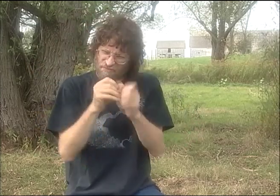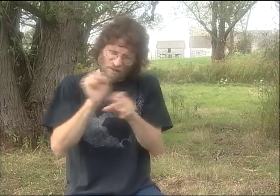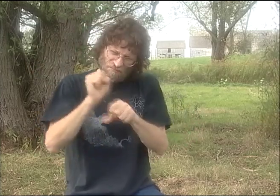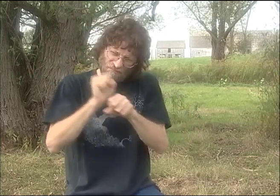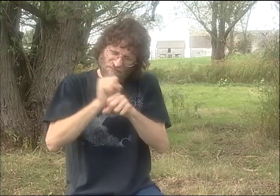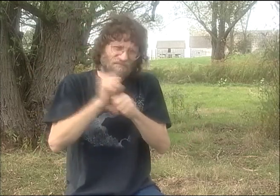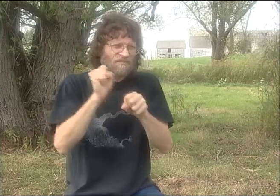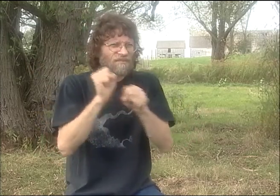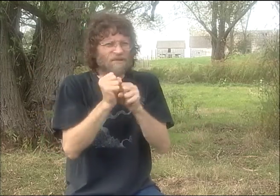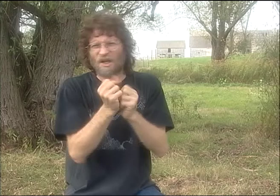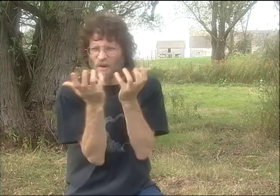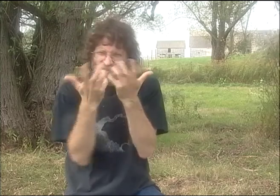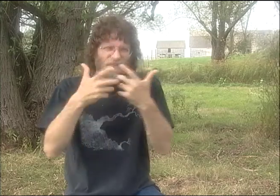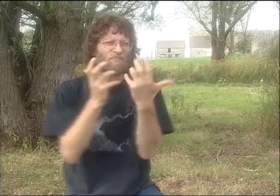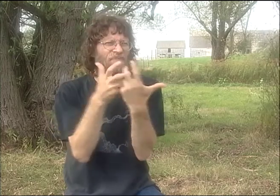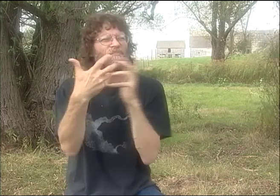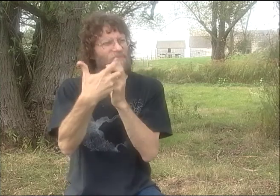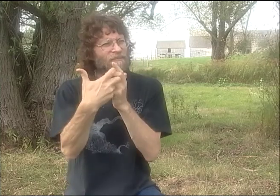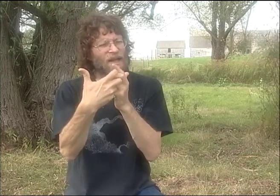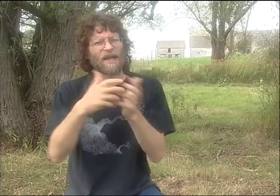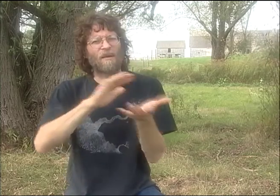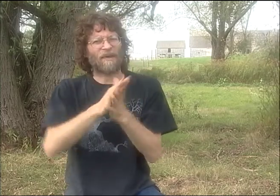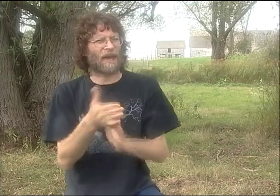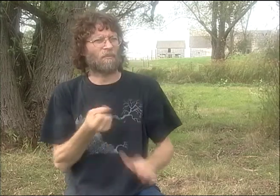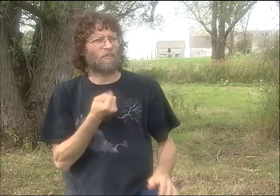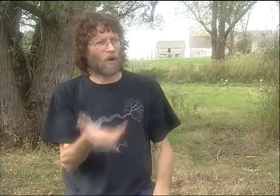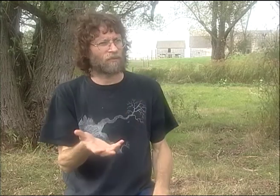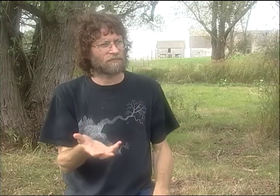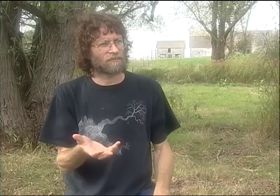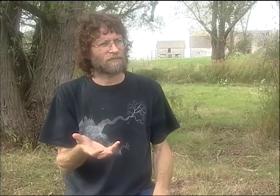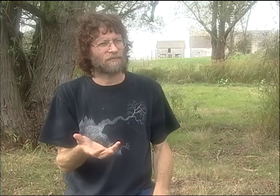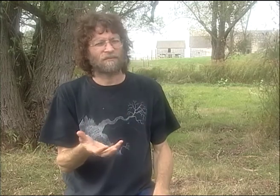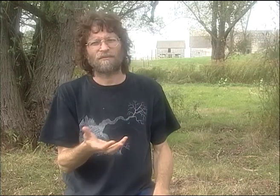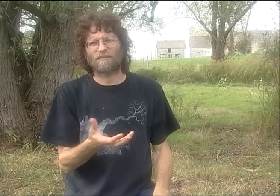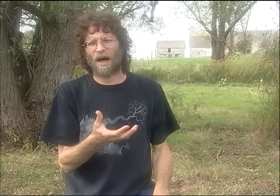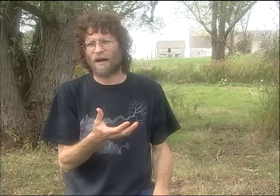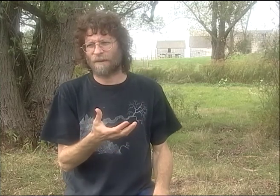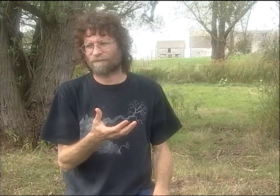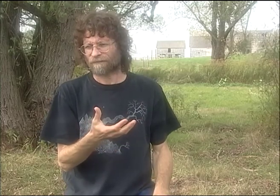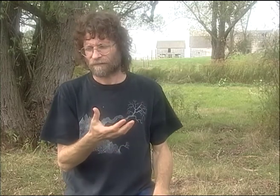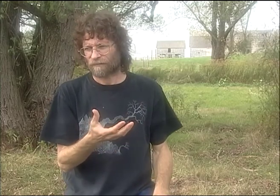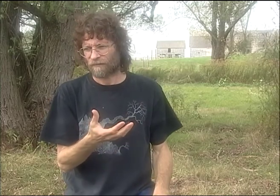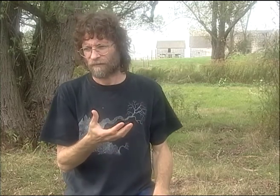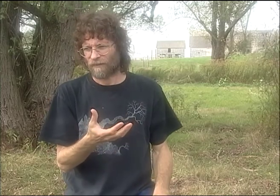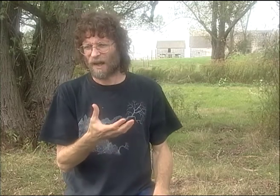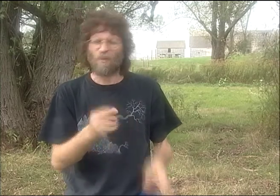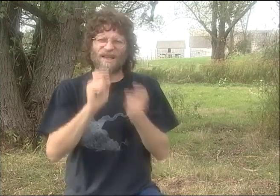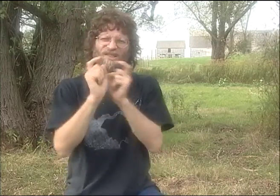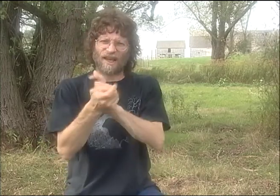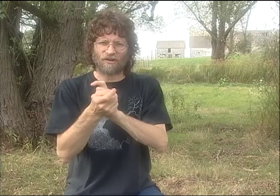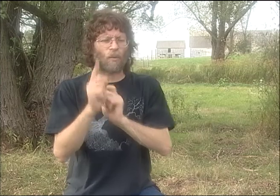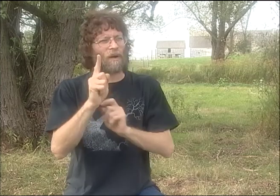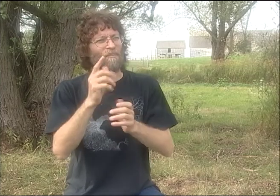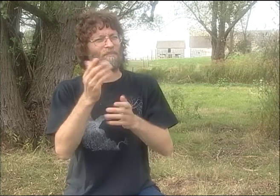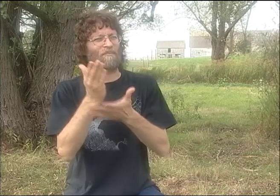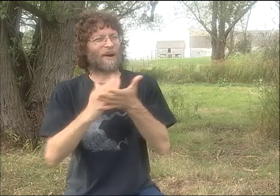I'VE GOT THIS OTHER IDEA WE CAN ADD TO IT." AND THEN WE JUST SAT DOWN AND WE REALLY HASHED IT OUT AND PUT IT ALL TOGETHER,